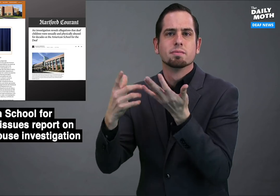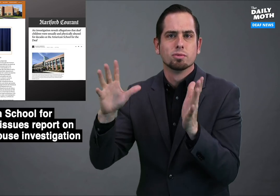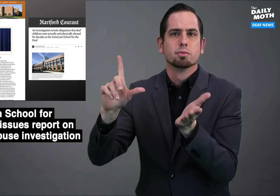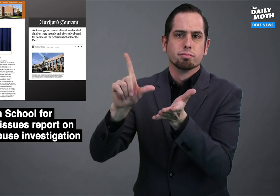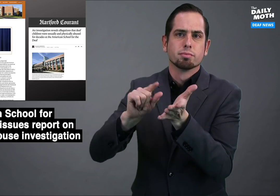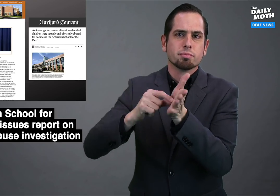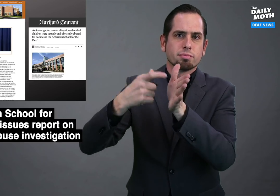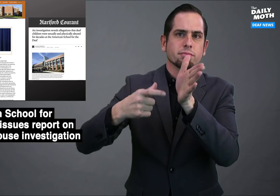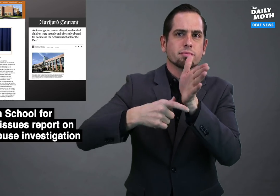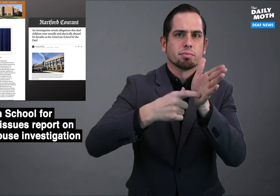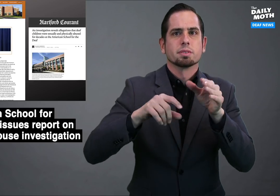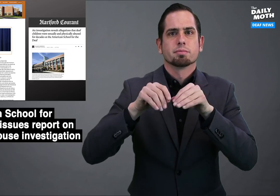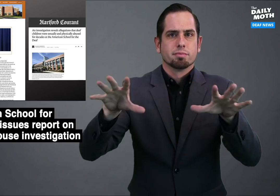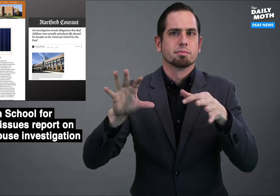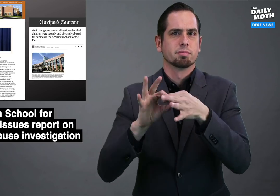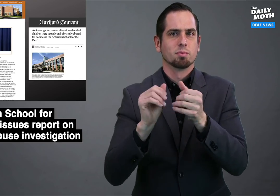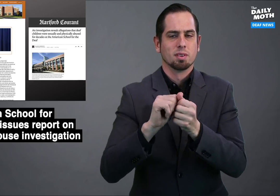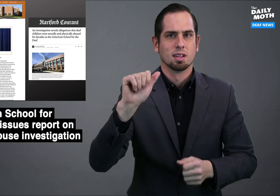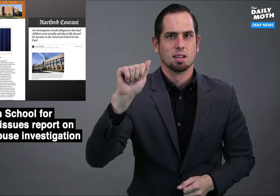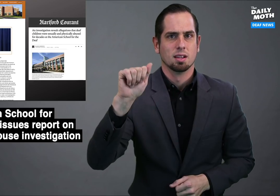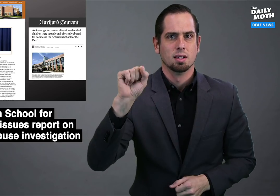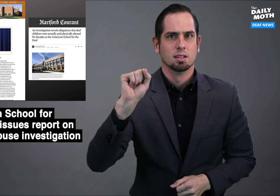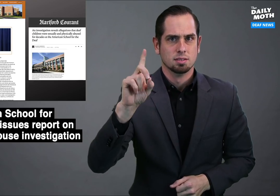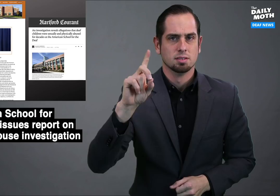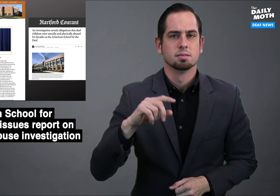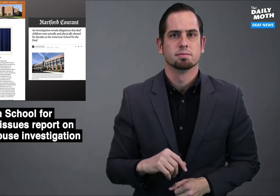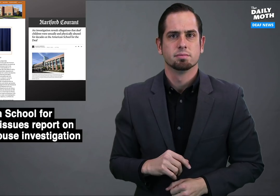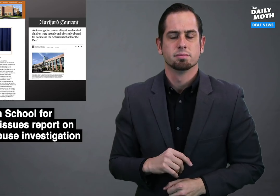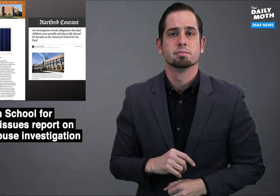have run stories about ASD.